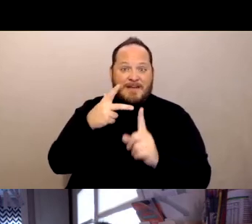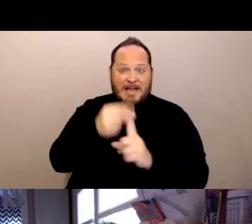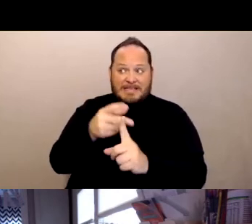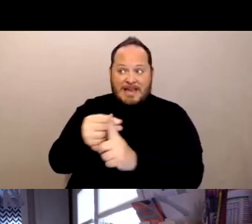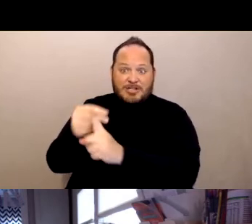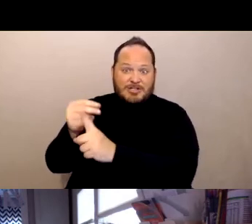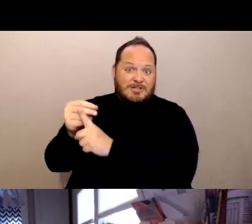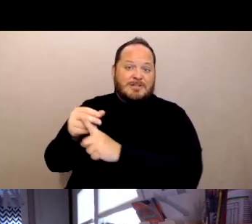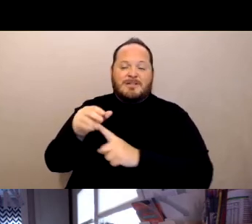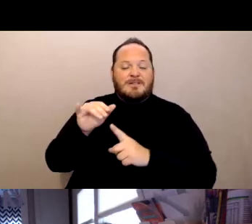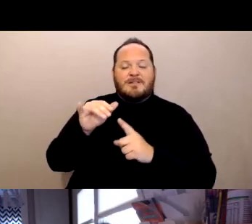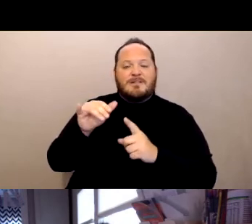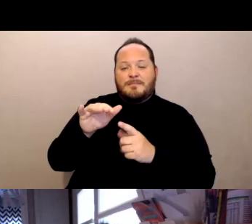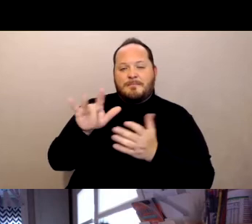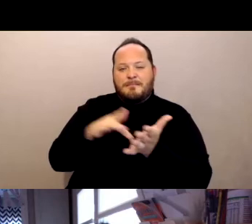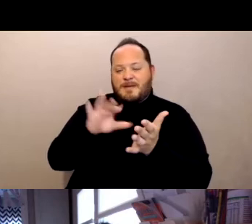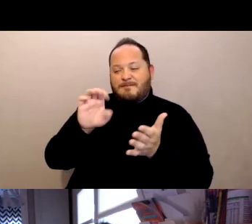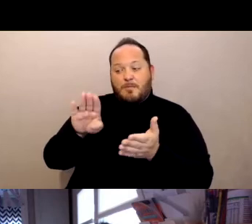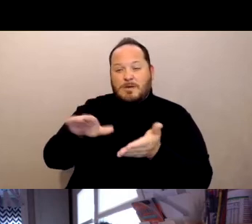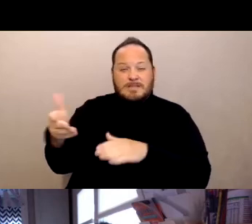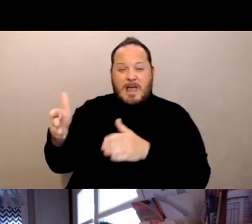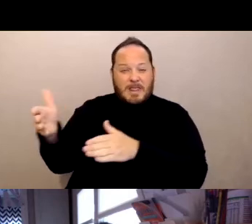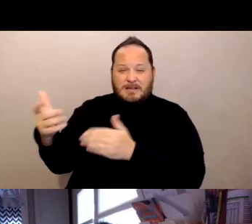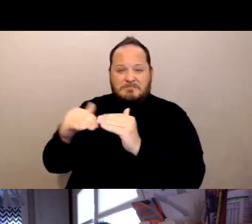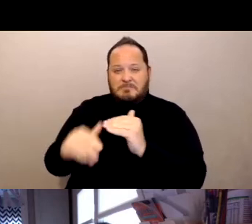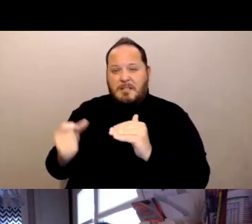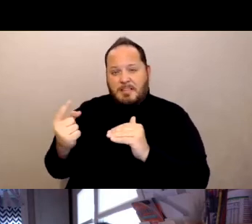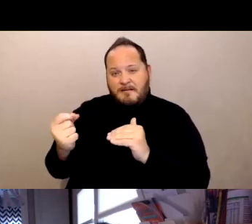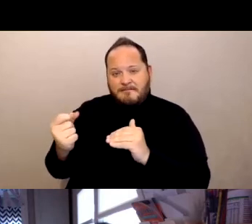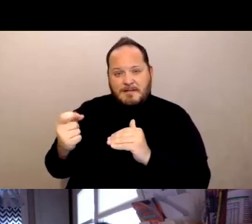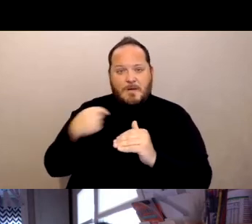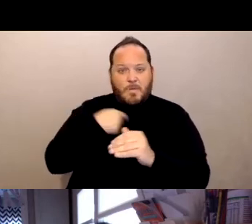and we haven't gone above 11 on any day since. So this is probably the longest period